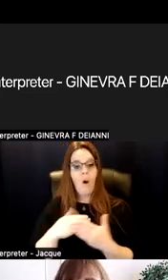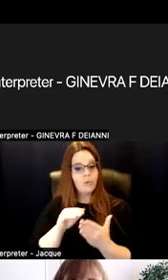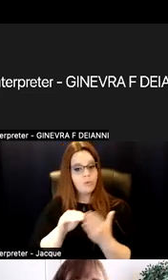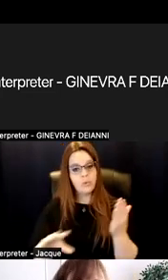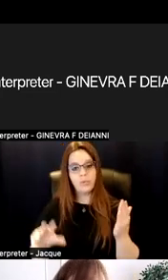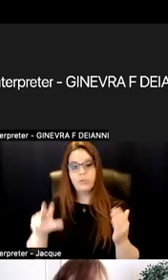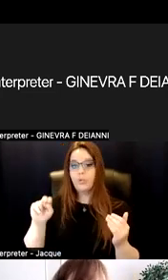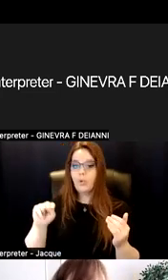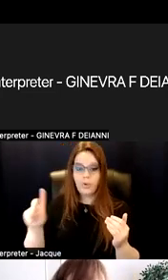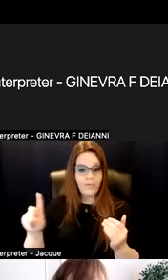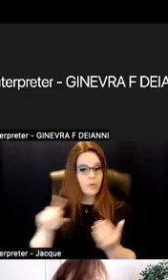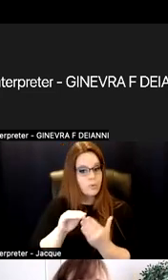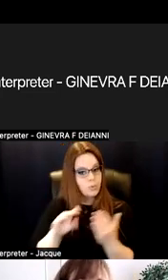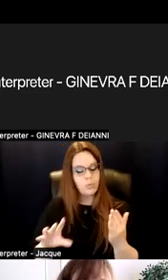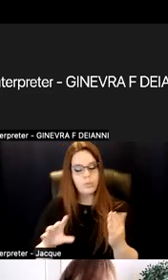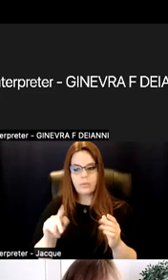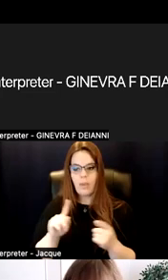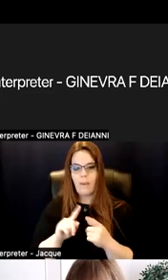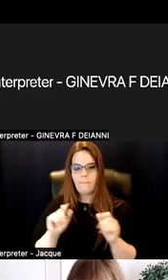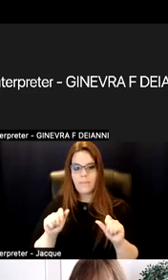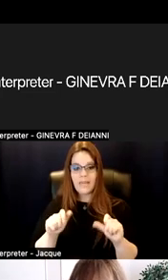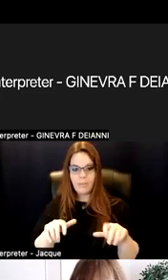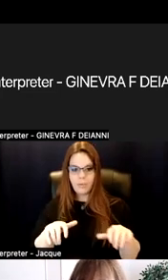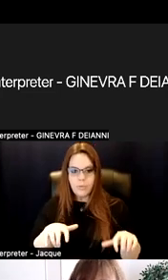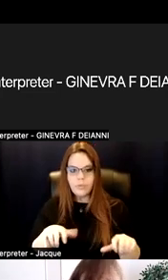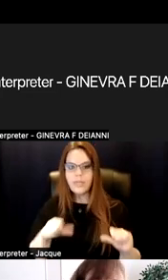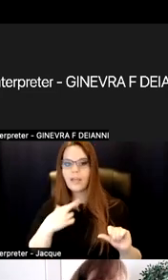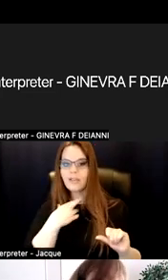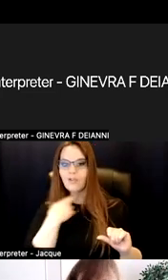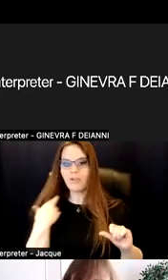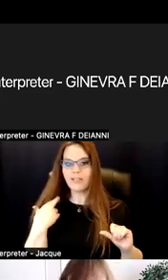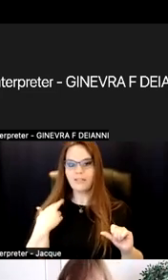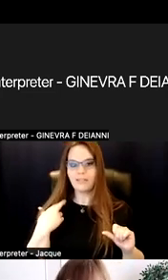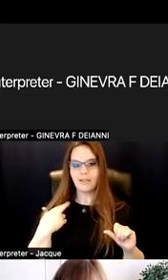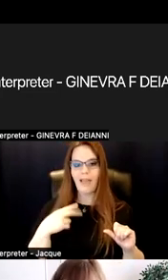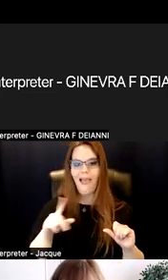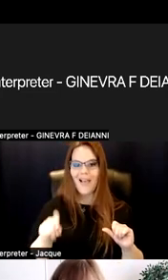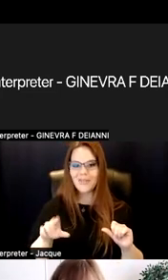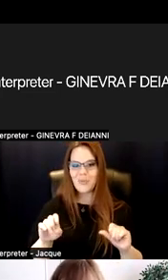being able to take the risks needs to be safe.